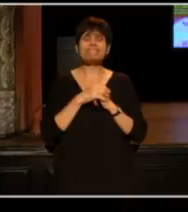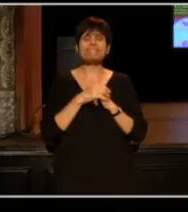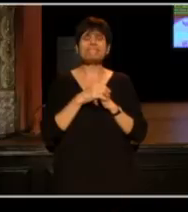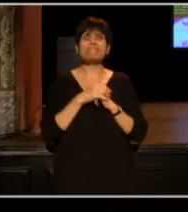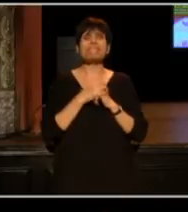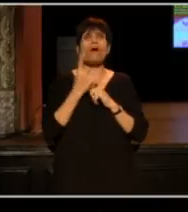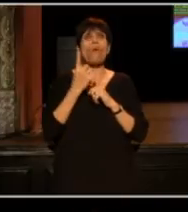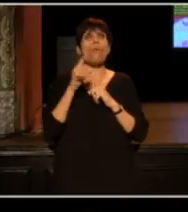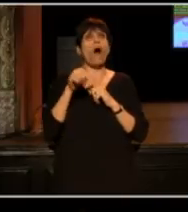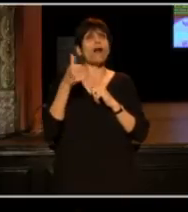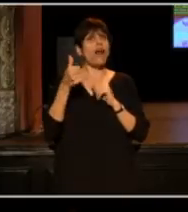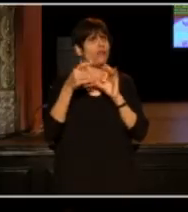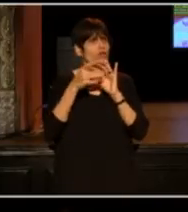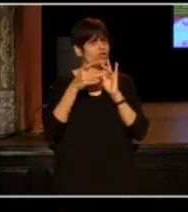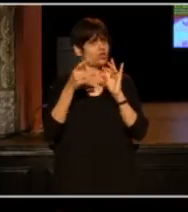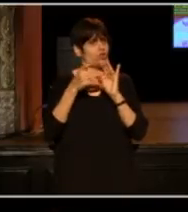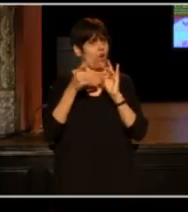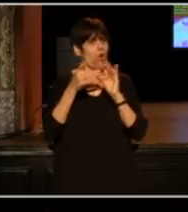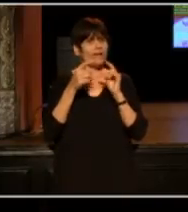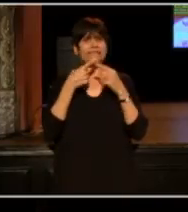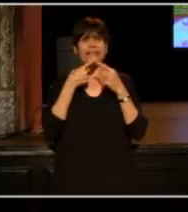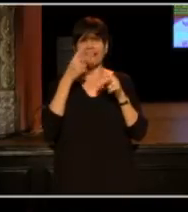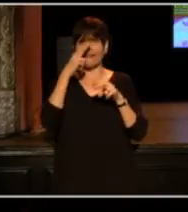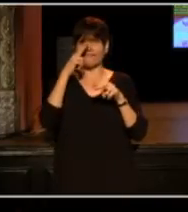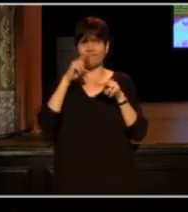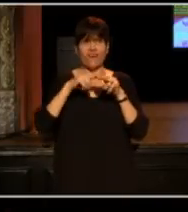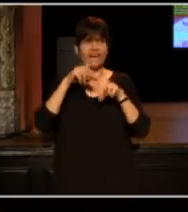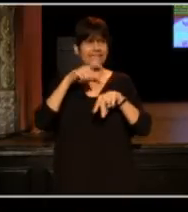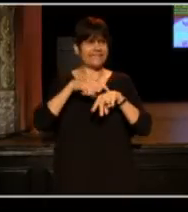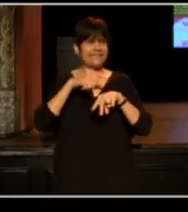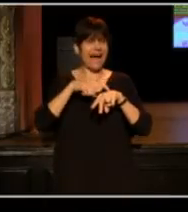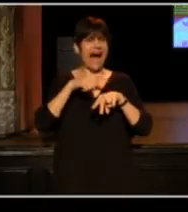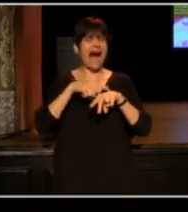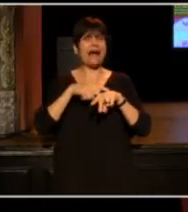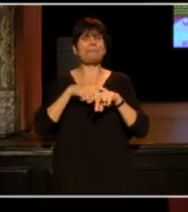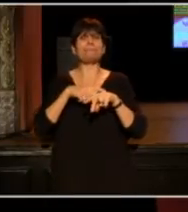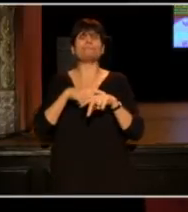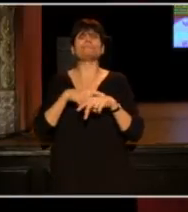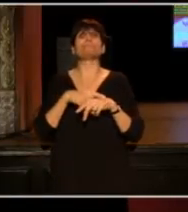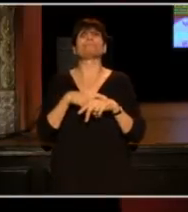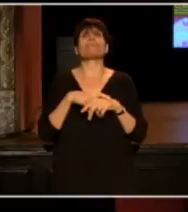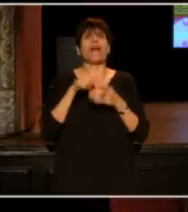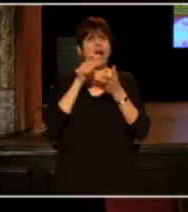One other story telling, fun time experiment that I played with when I wrote this book,